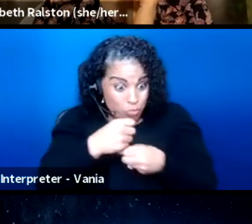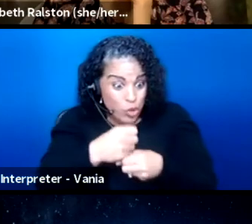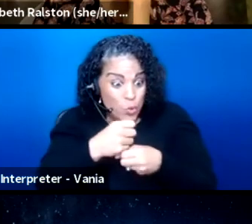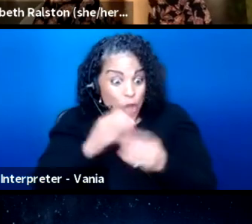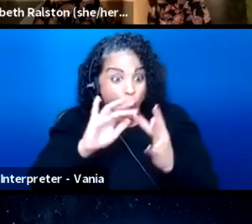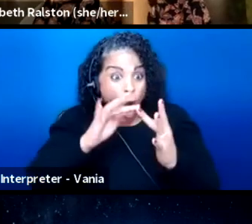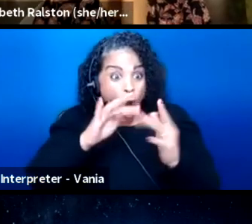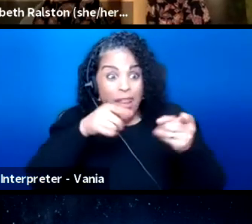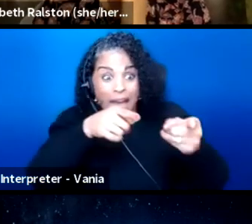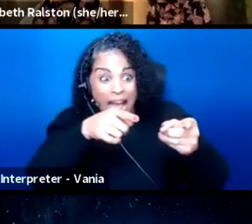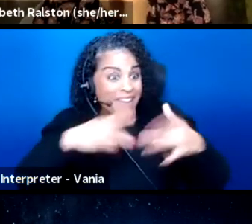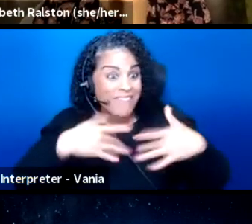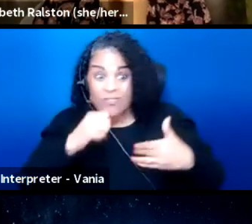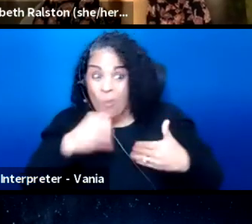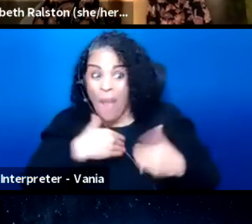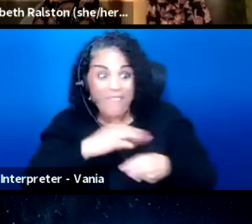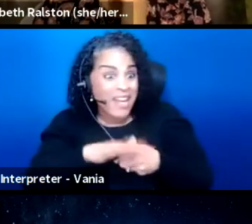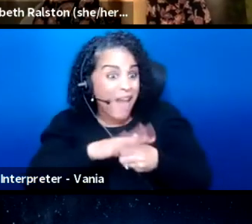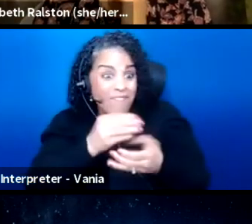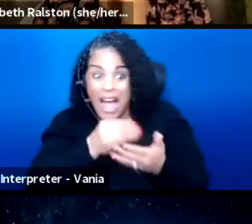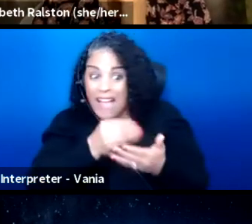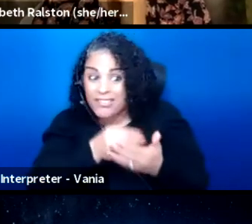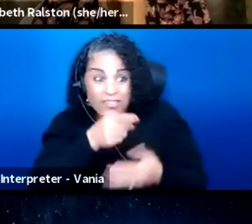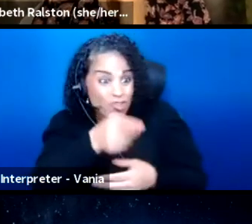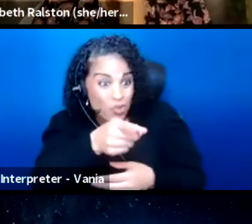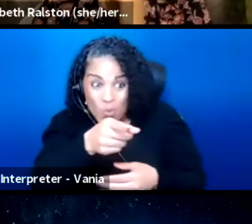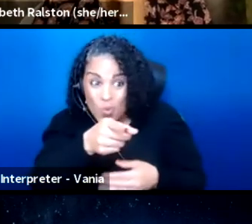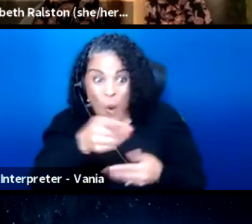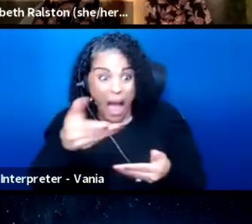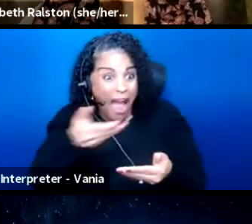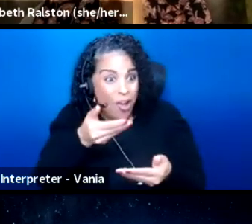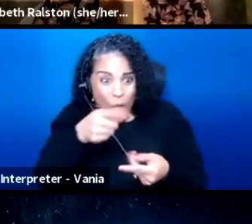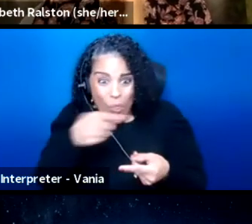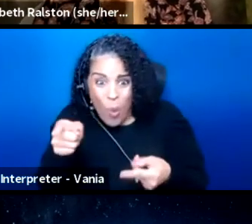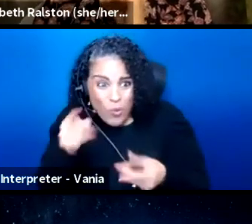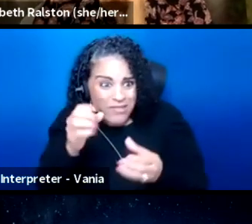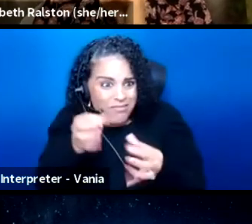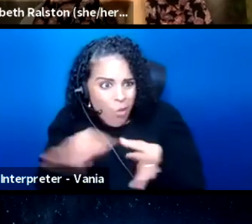does not have enough funds to hire speech detect writers, what are your thoughts about less expensive,